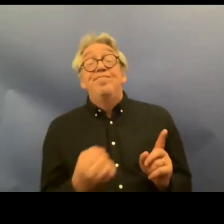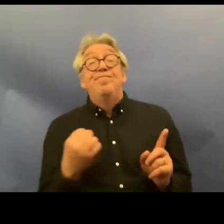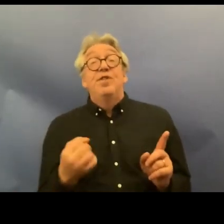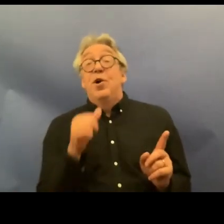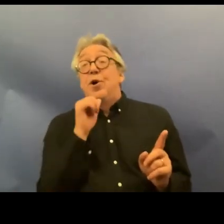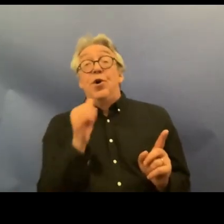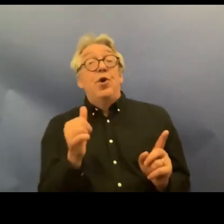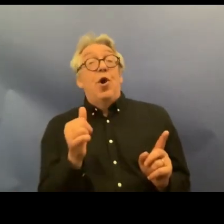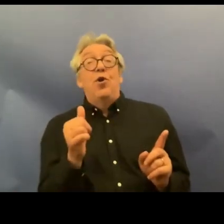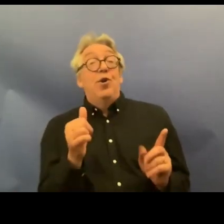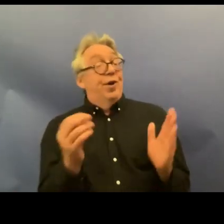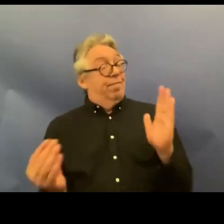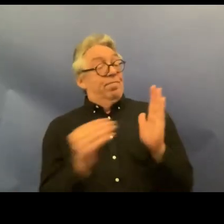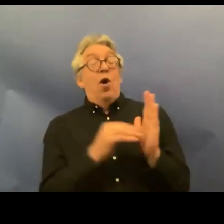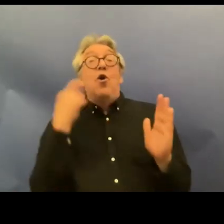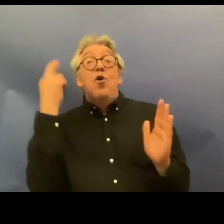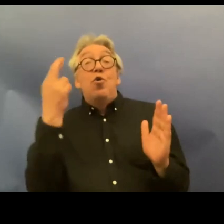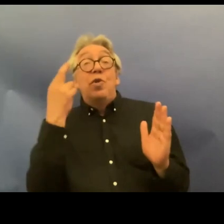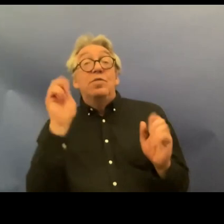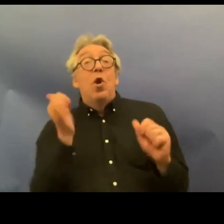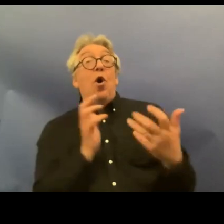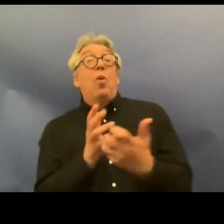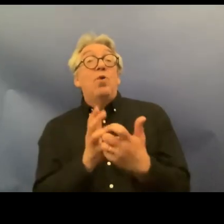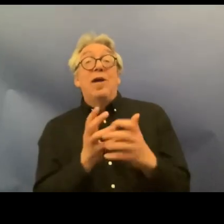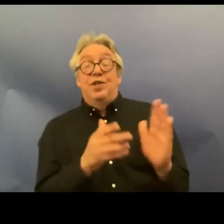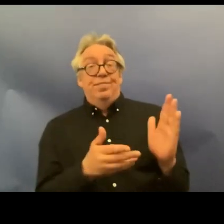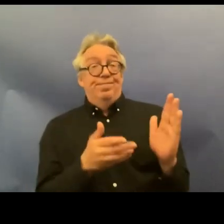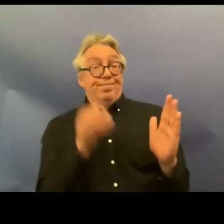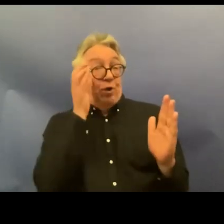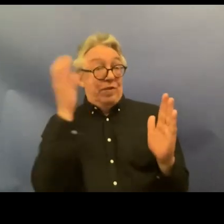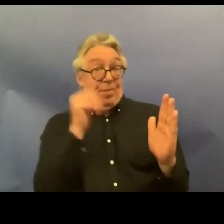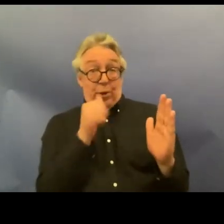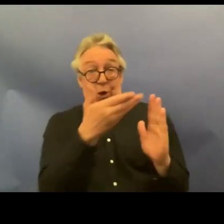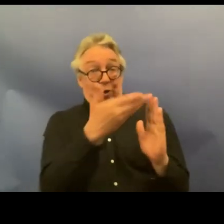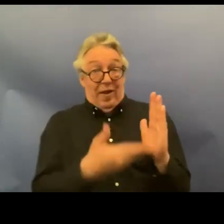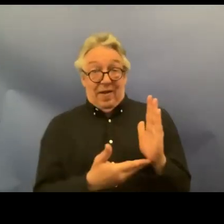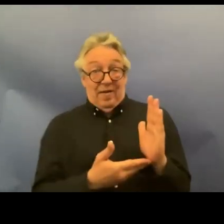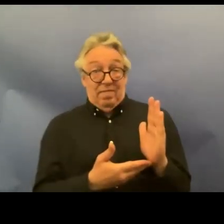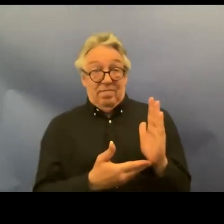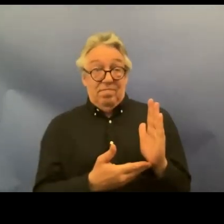reasonable accommodation so in fact you're more or less still able to